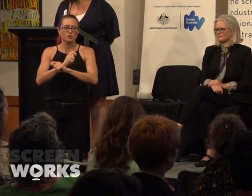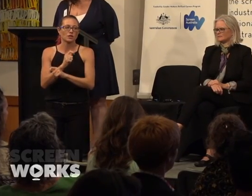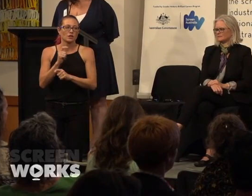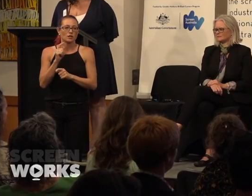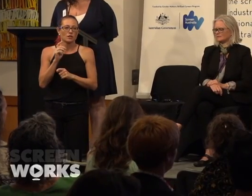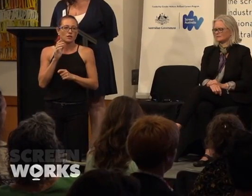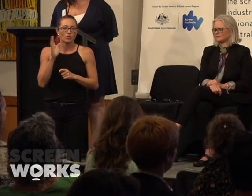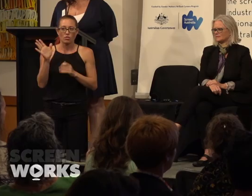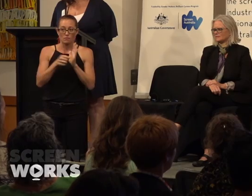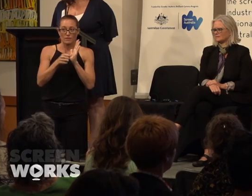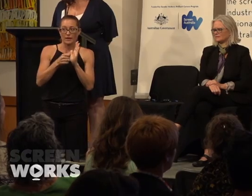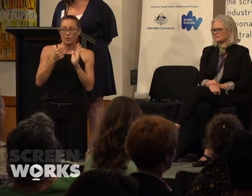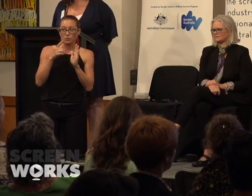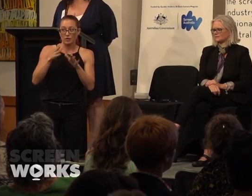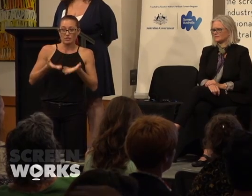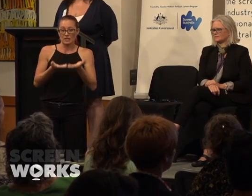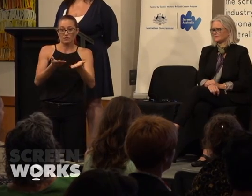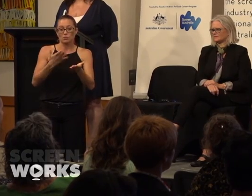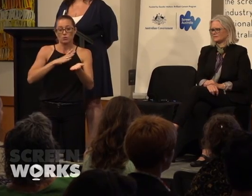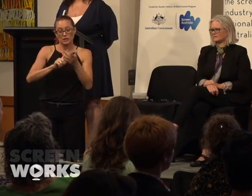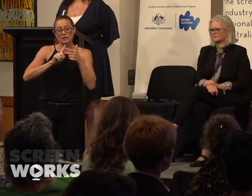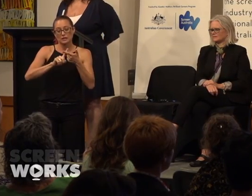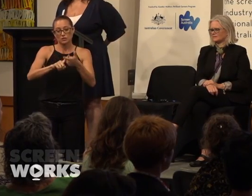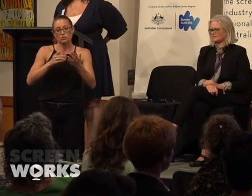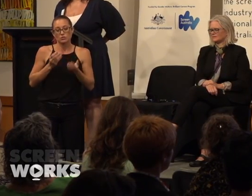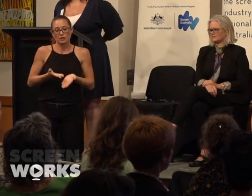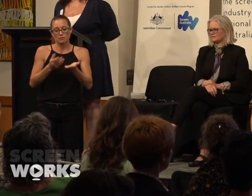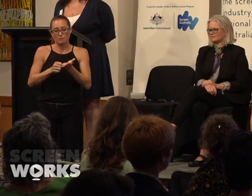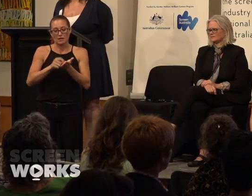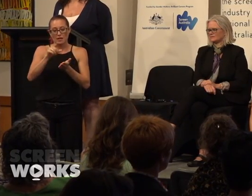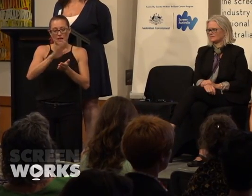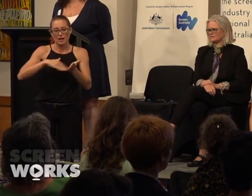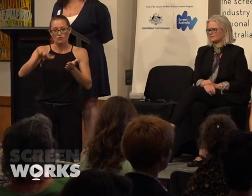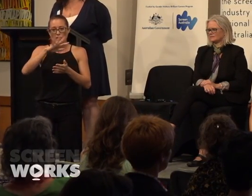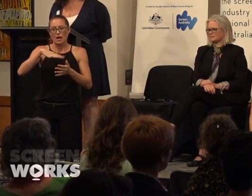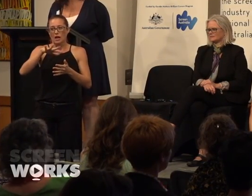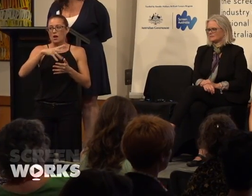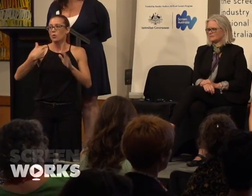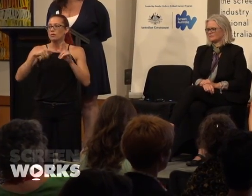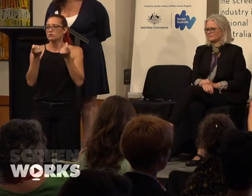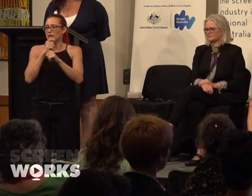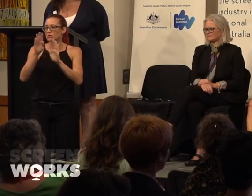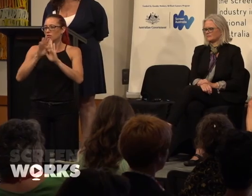the money that's been put in, we'll continue to put money into the area. We've changed our criteria, we're constantly thinking about it but we have